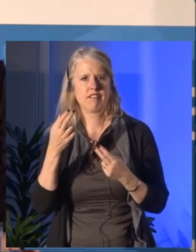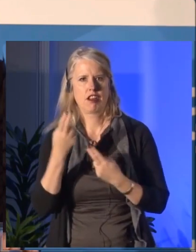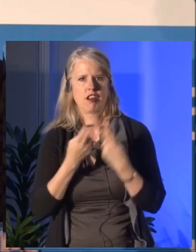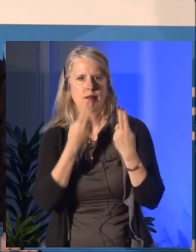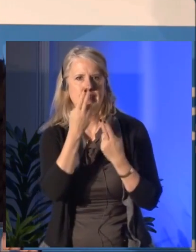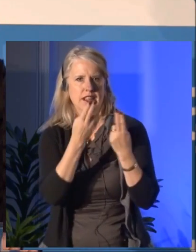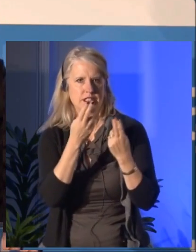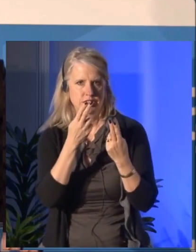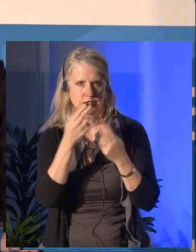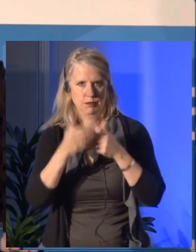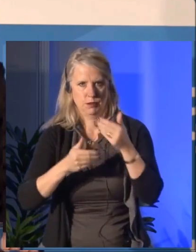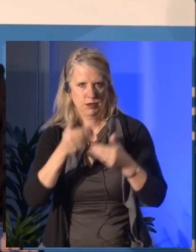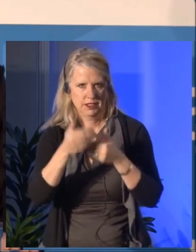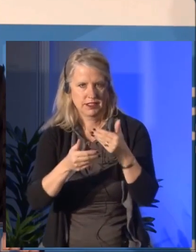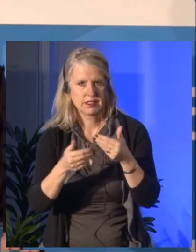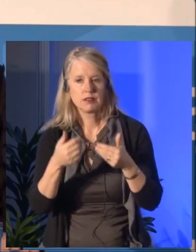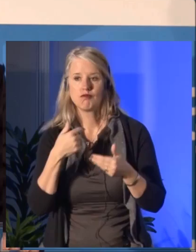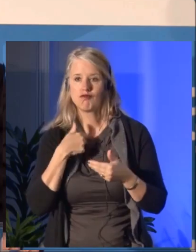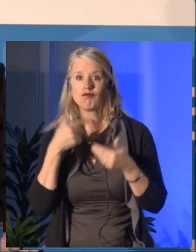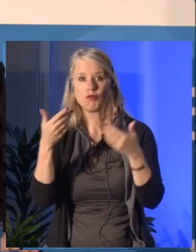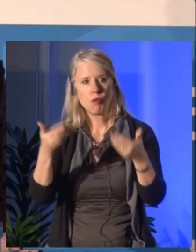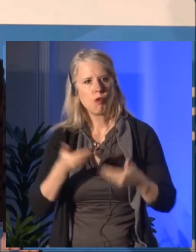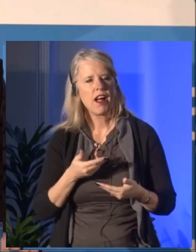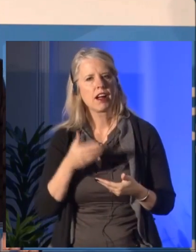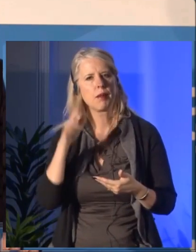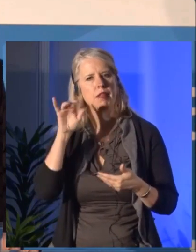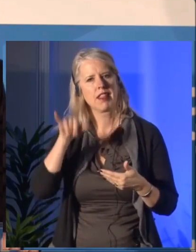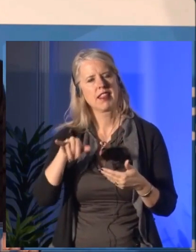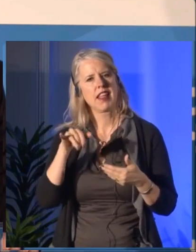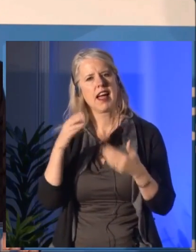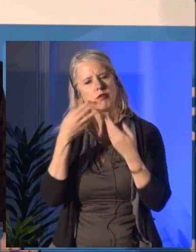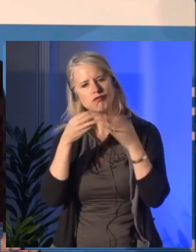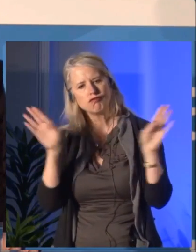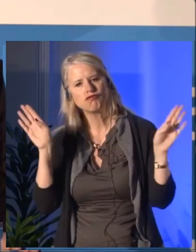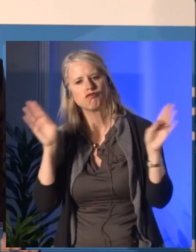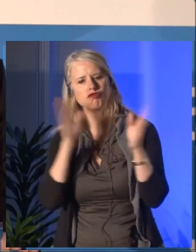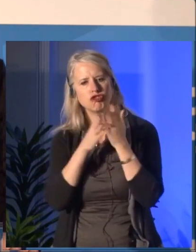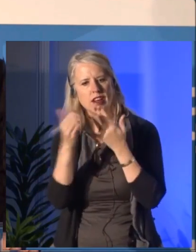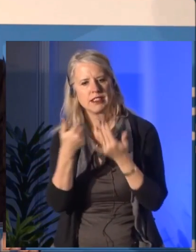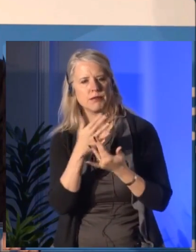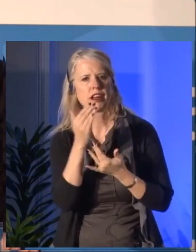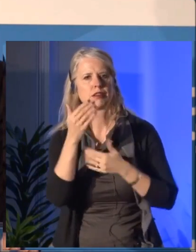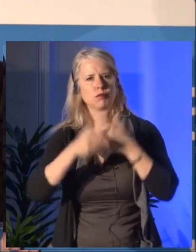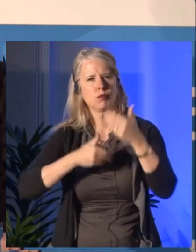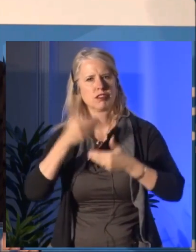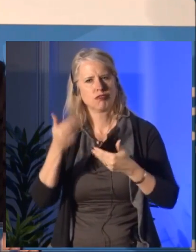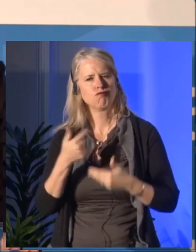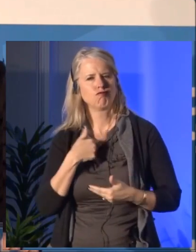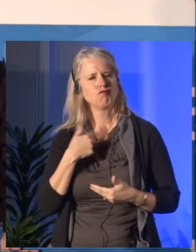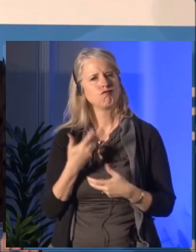As you know, the board was chosen as a finalist for the award of excellence